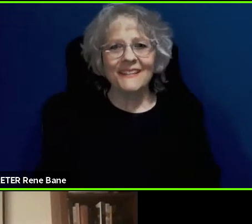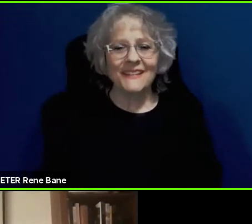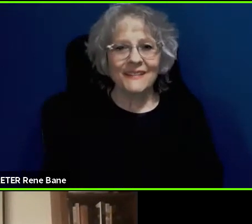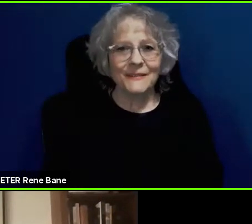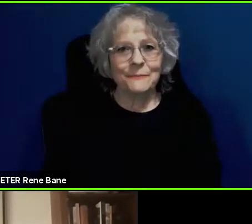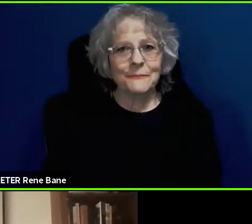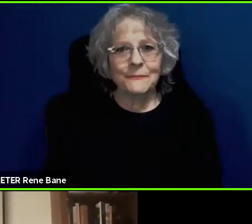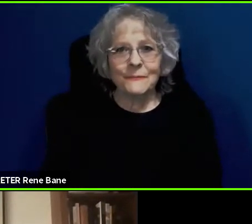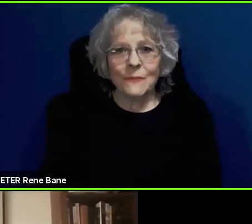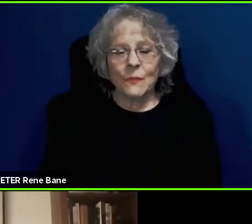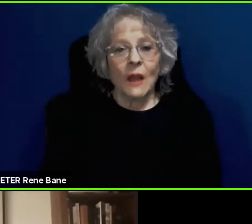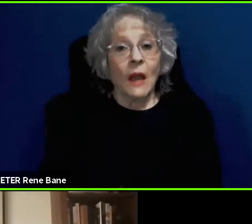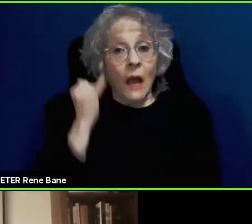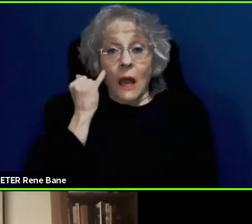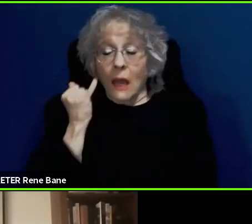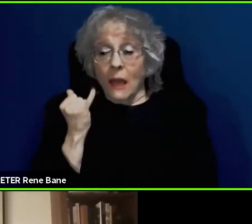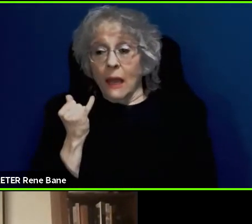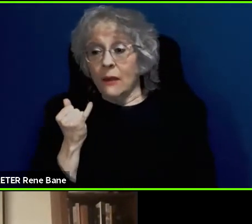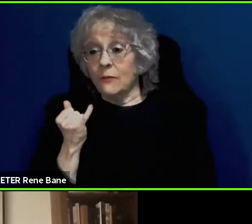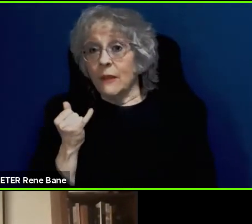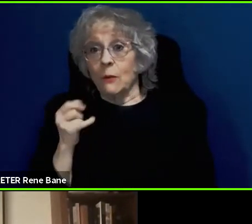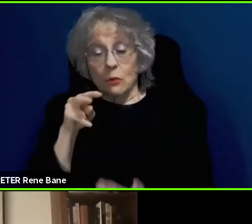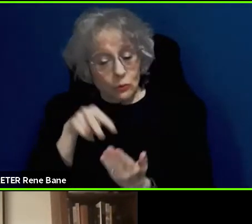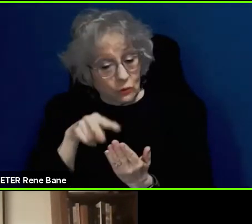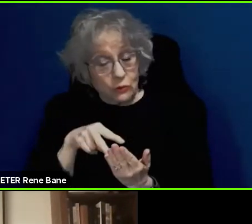getting the information using the screen reader built into the phone,